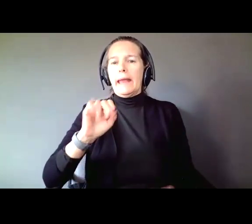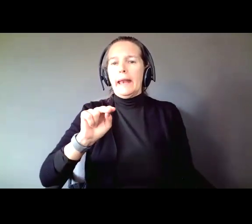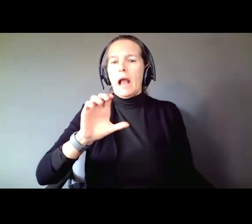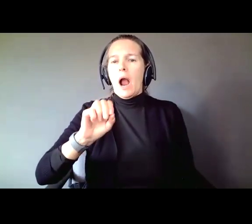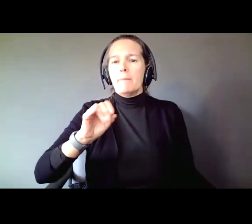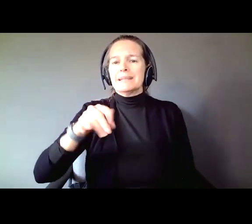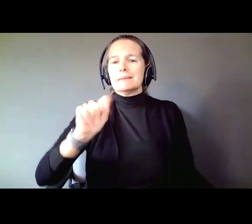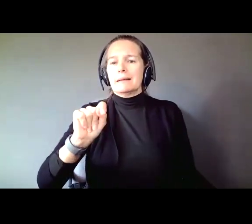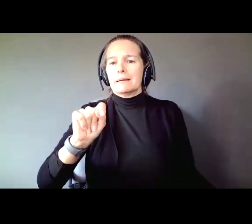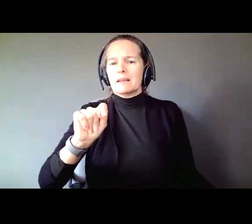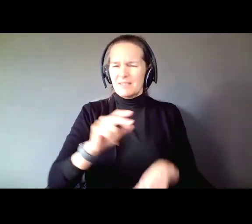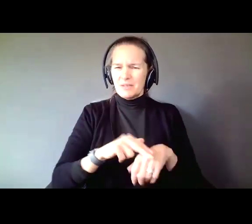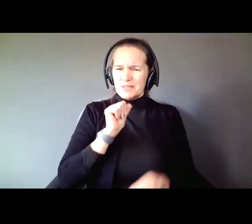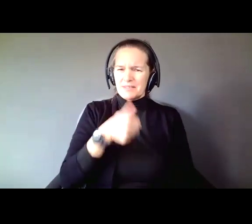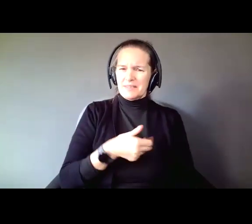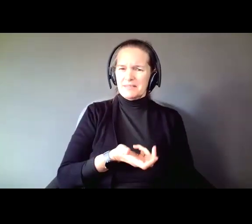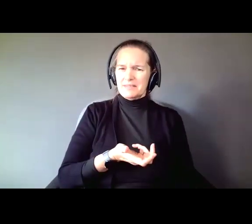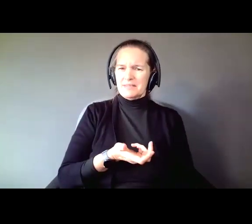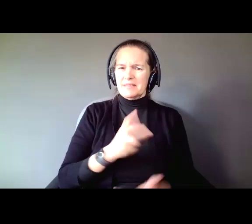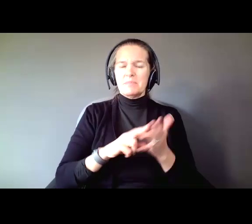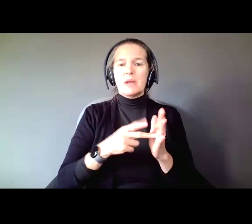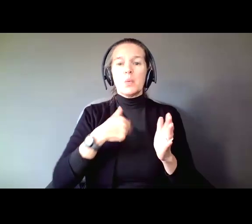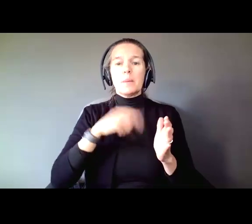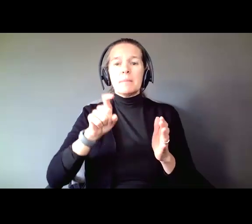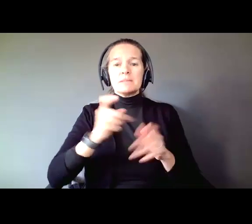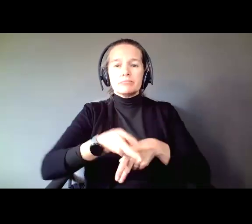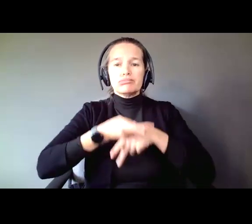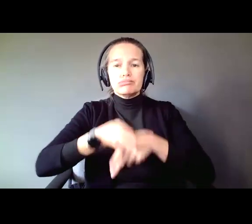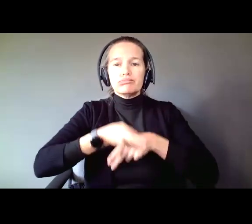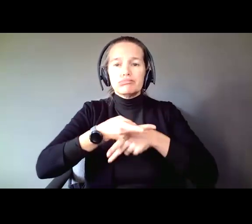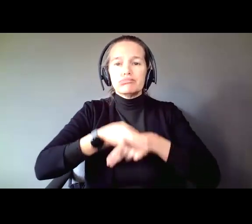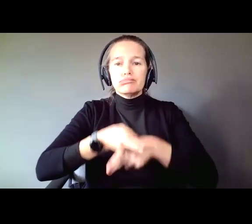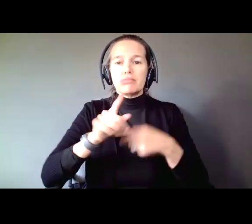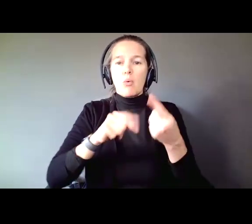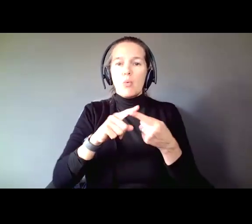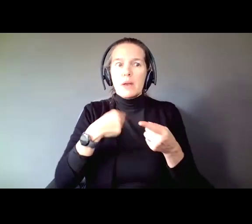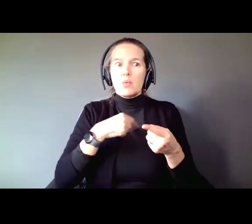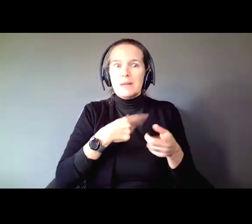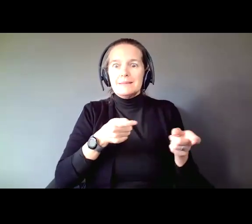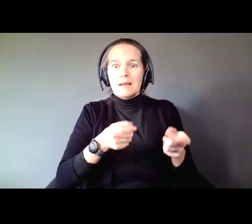So, that means we have to be extra careful when we are dealing with guardianship, because if it